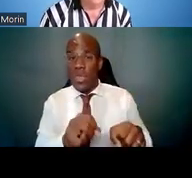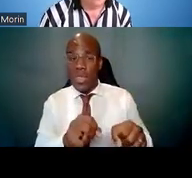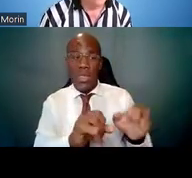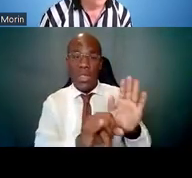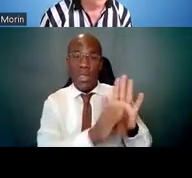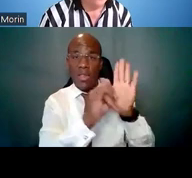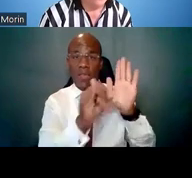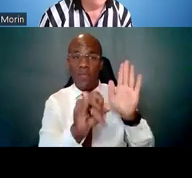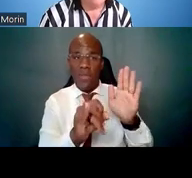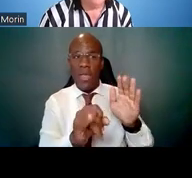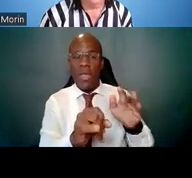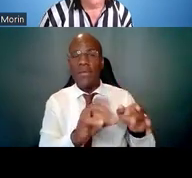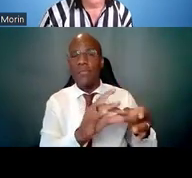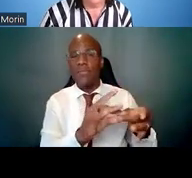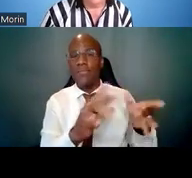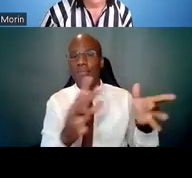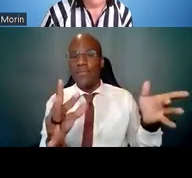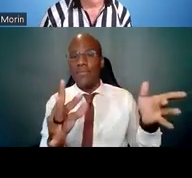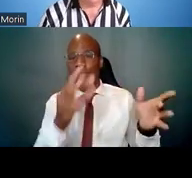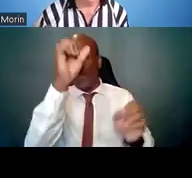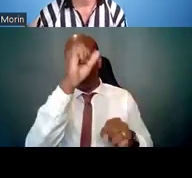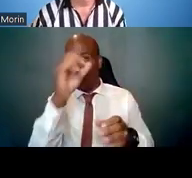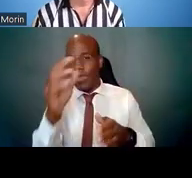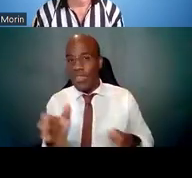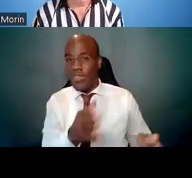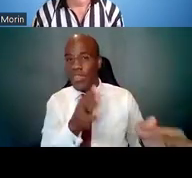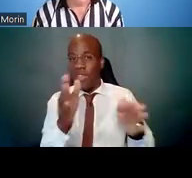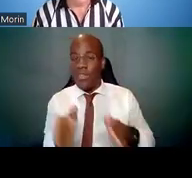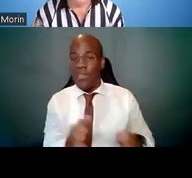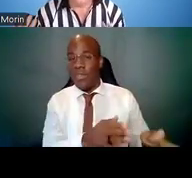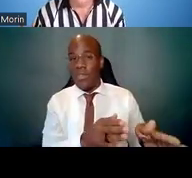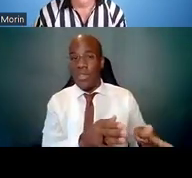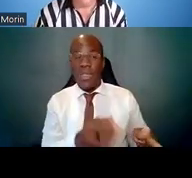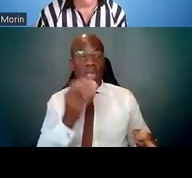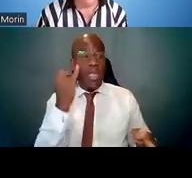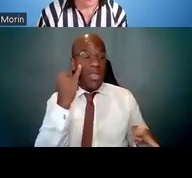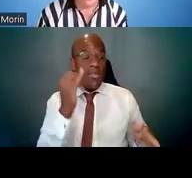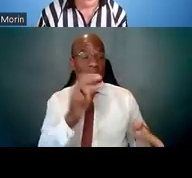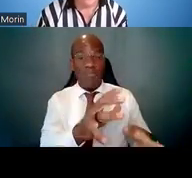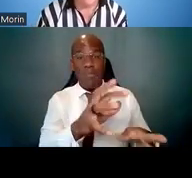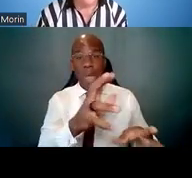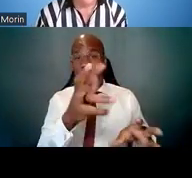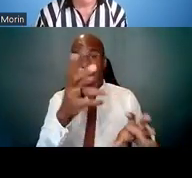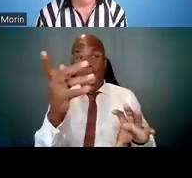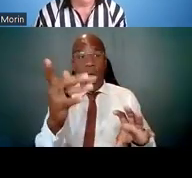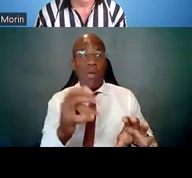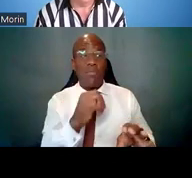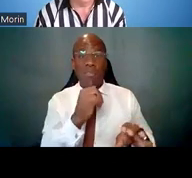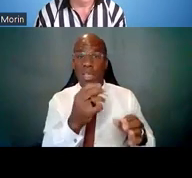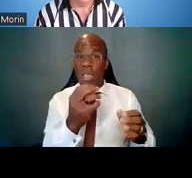One, you should always plan ahead if things don't go well -- and I think that was also a question in the Q